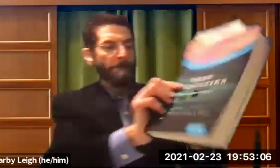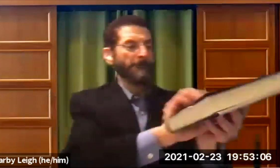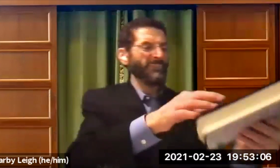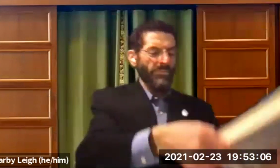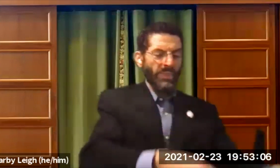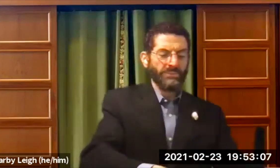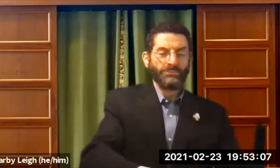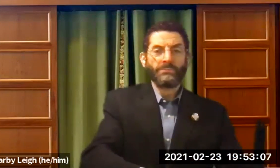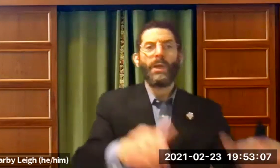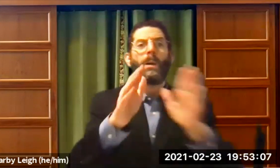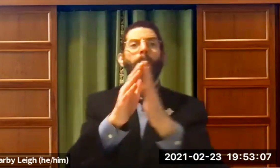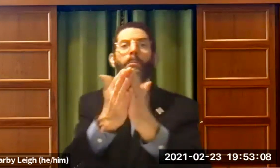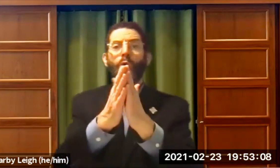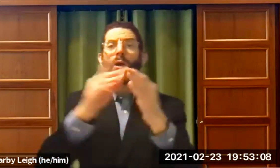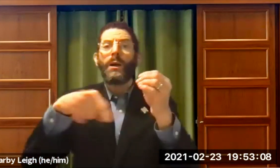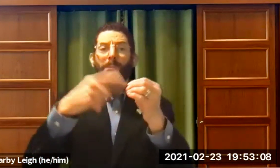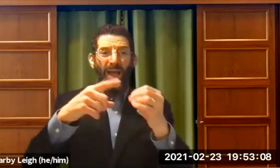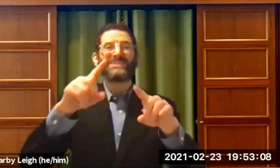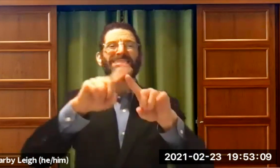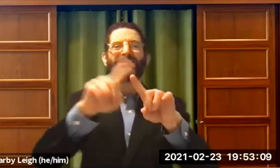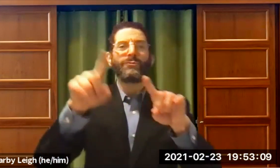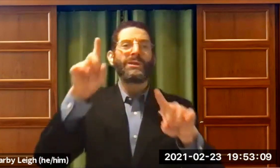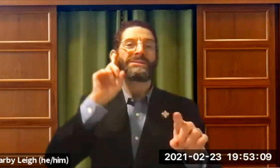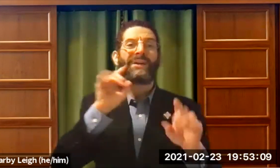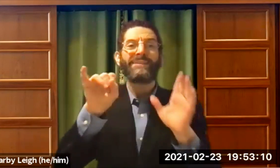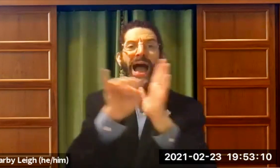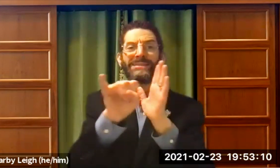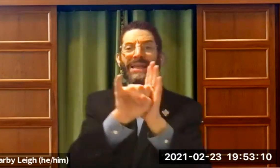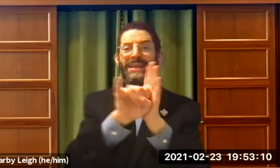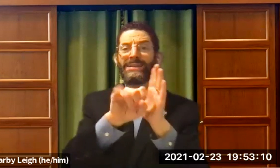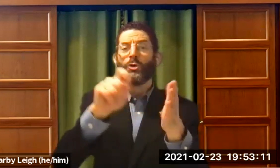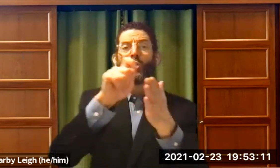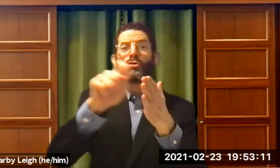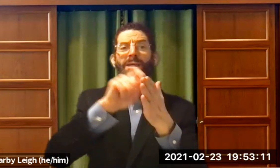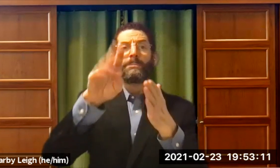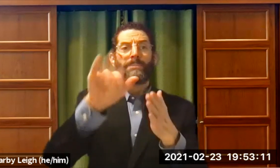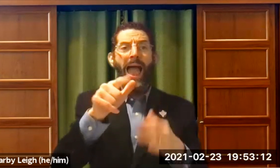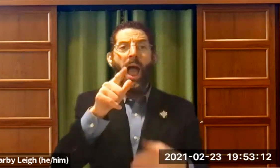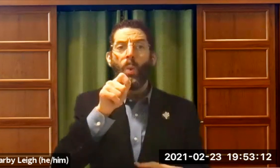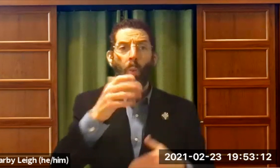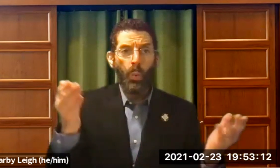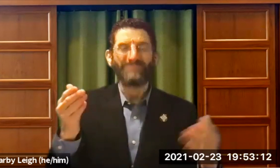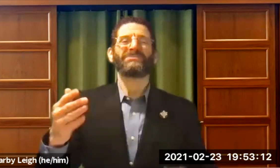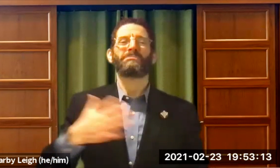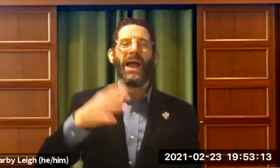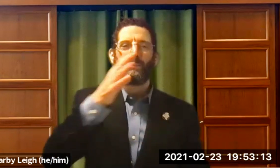identities". This book is about different deaf identities. And it's written by